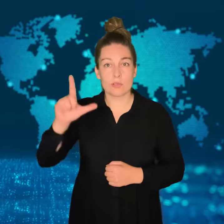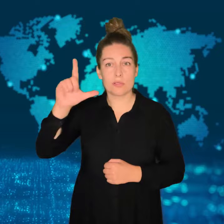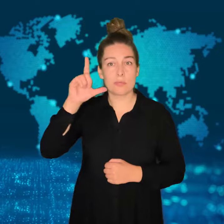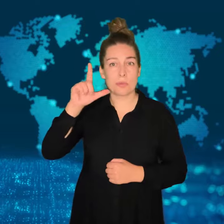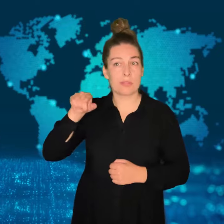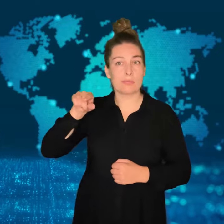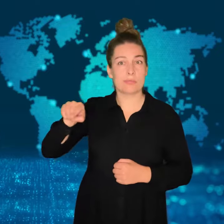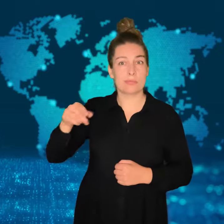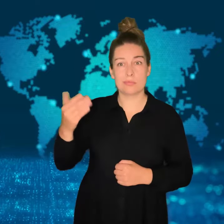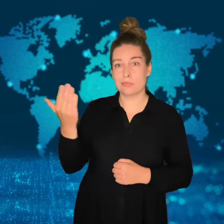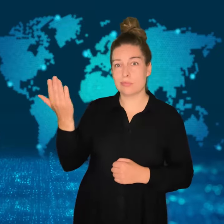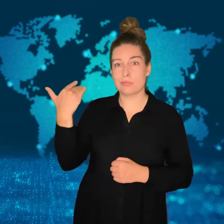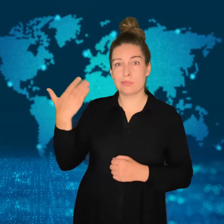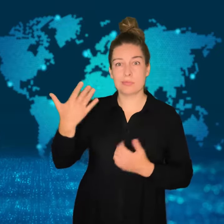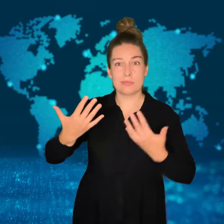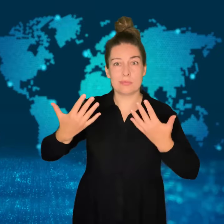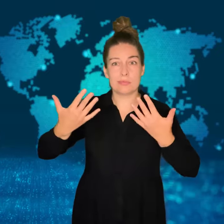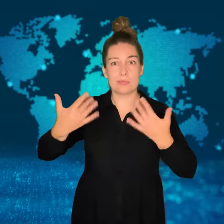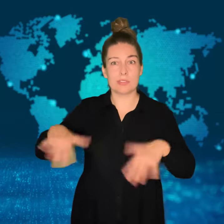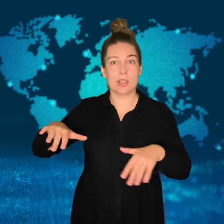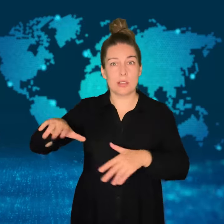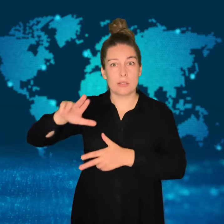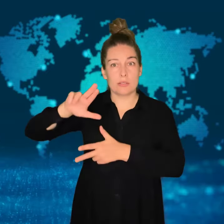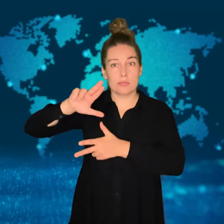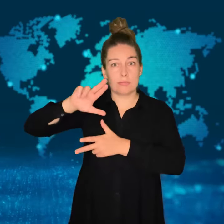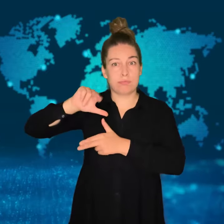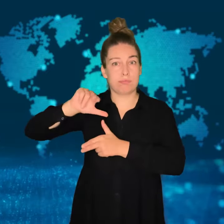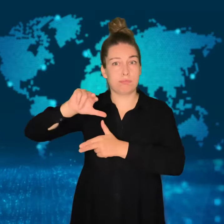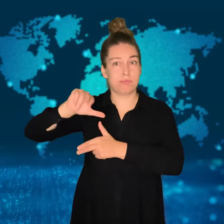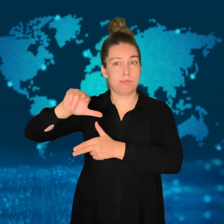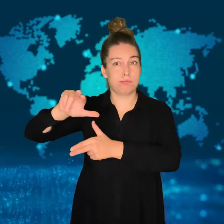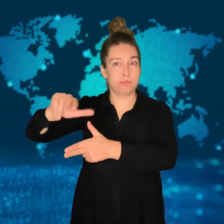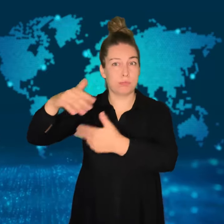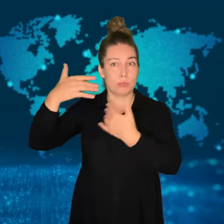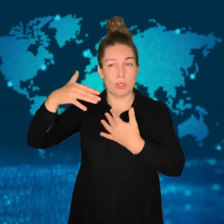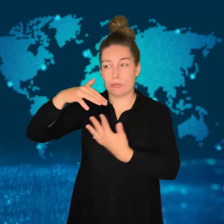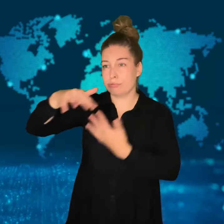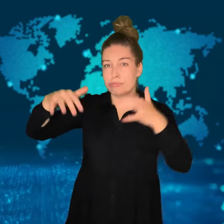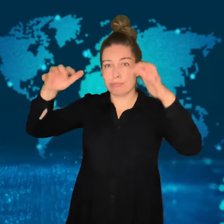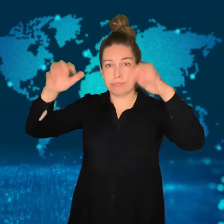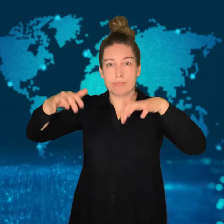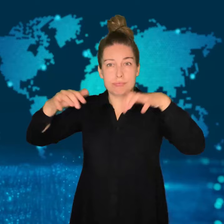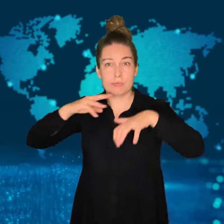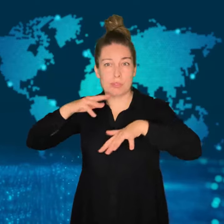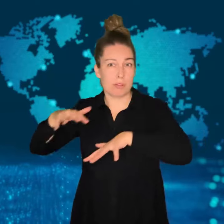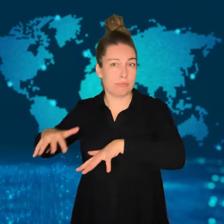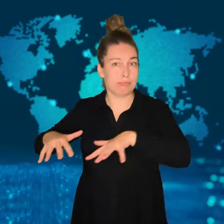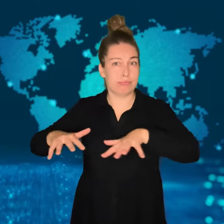[MONIKA]: Libya has announced a state of emergency